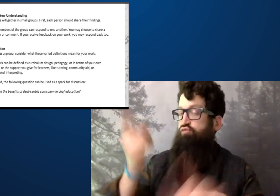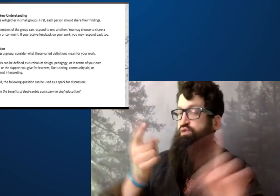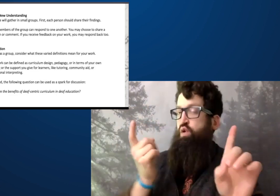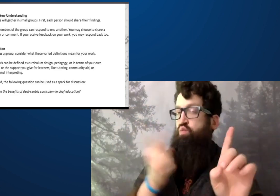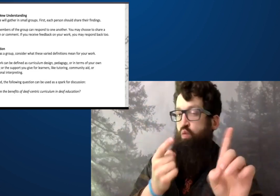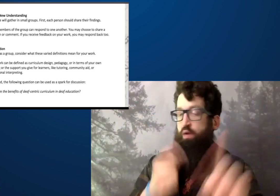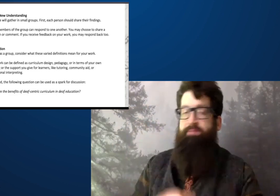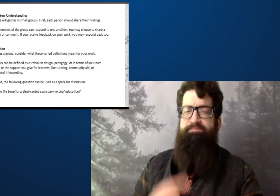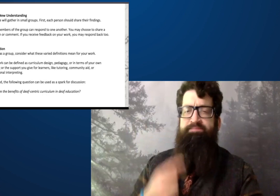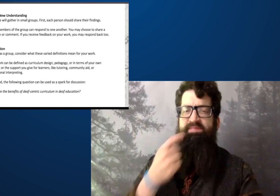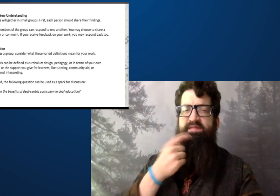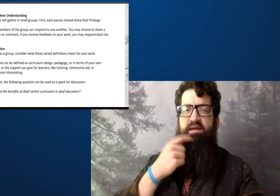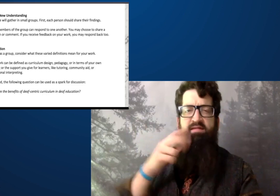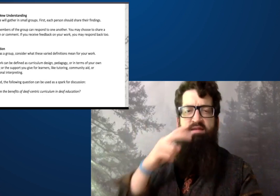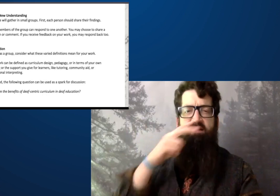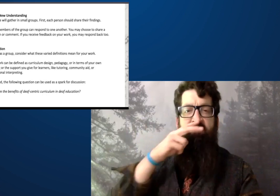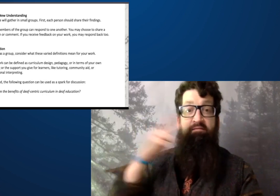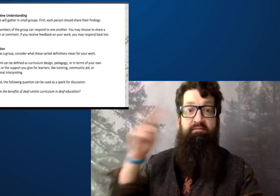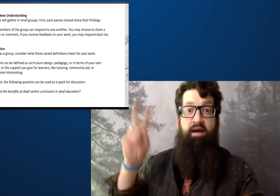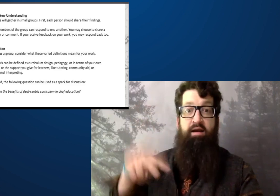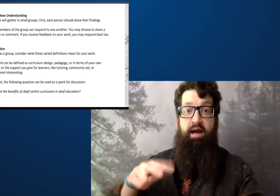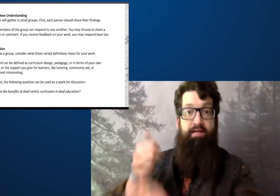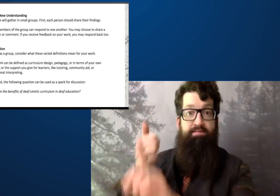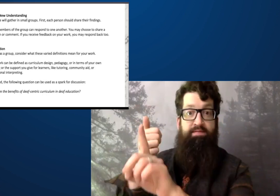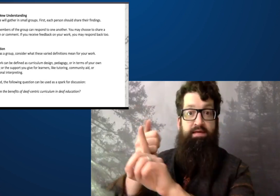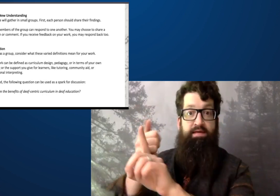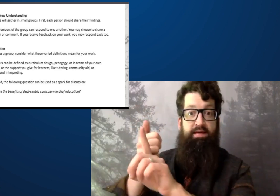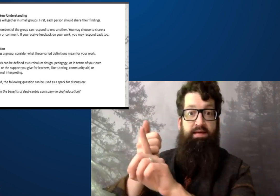Theresa adds a very interesting point in the chat.